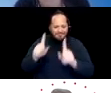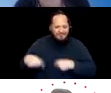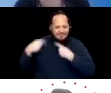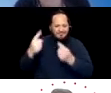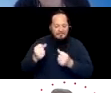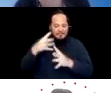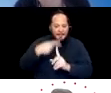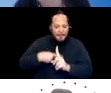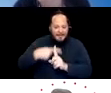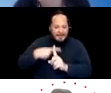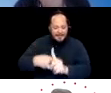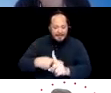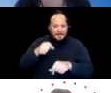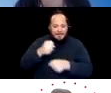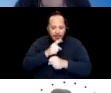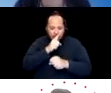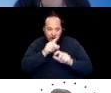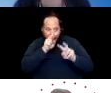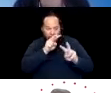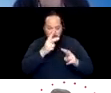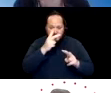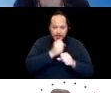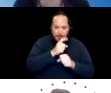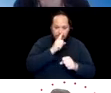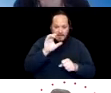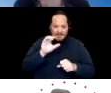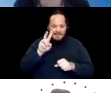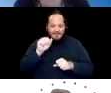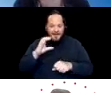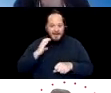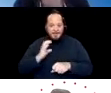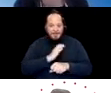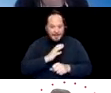the CVAC committee is keeping older adults and disabled people in mind.